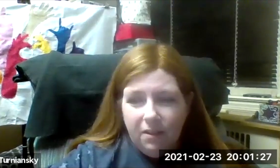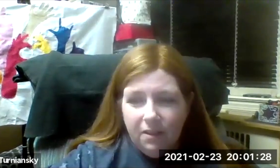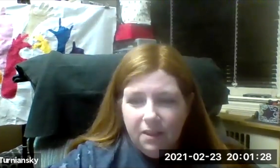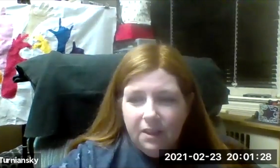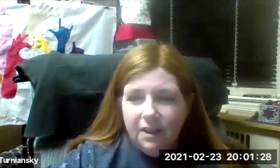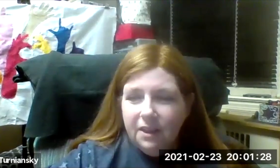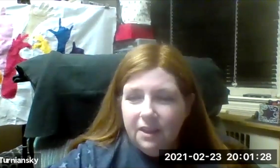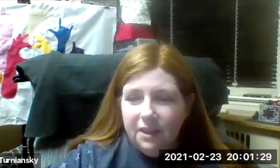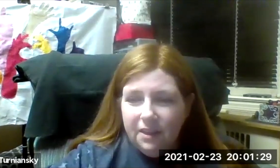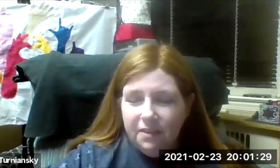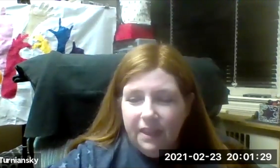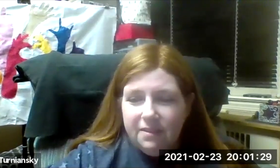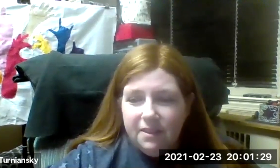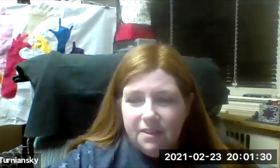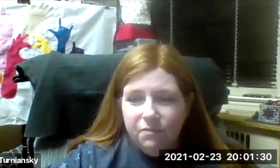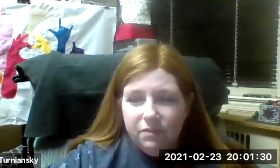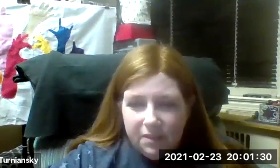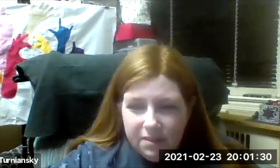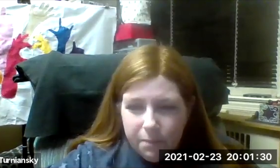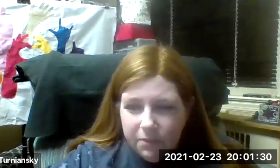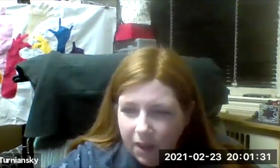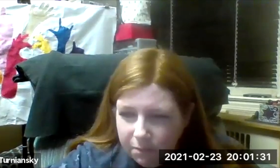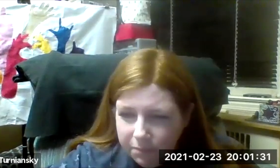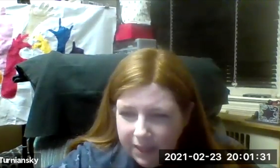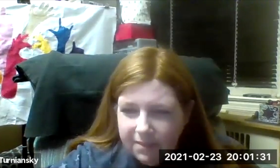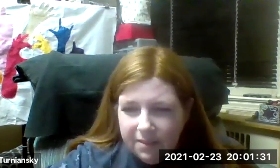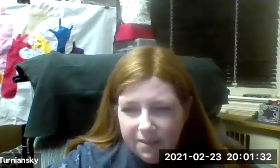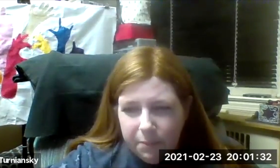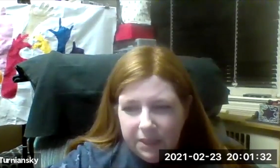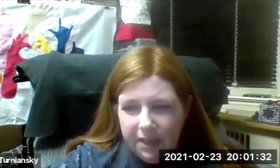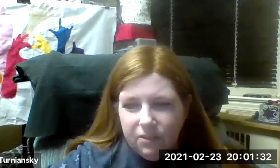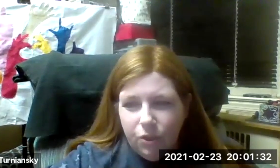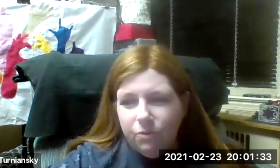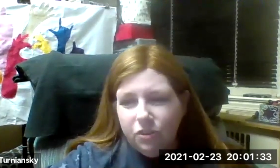? They see disability as a huge